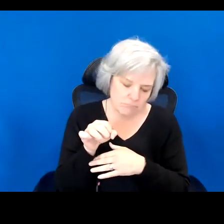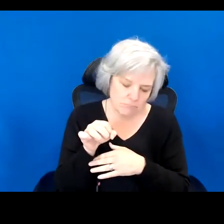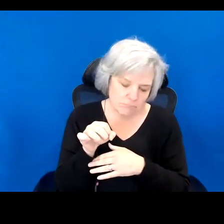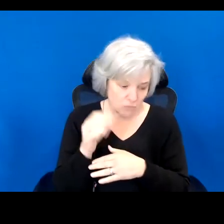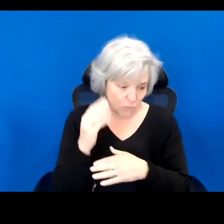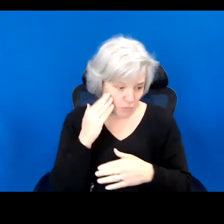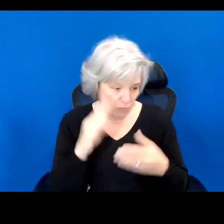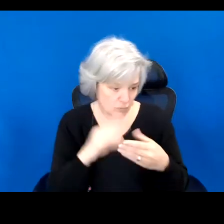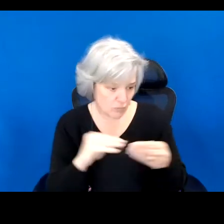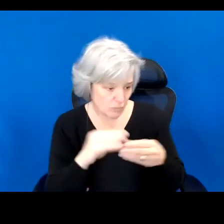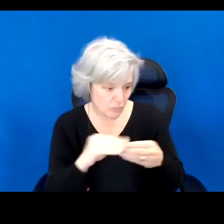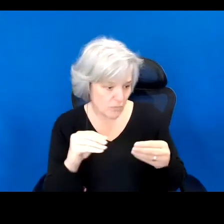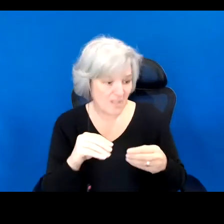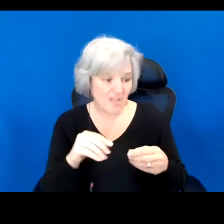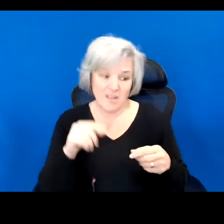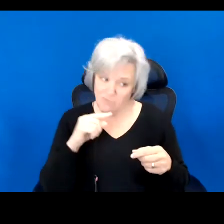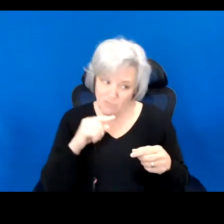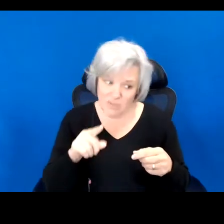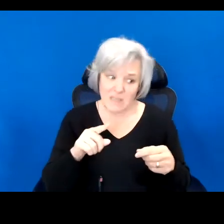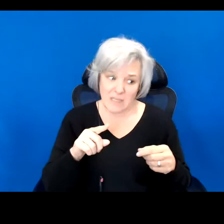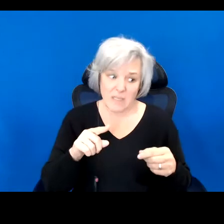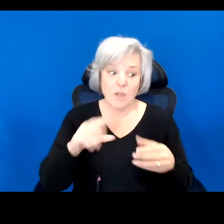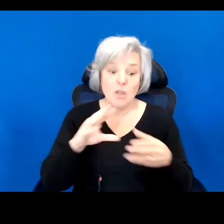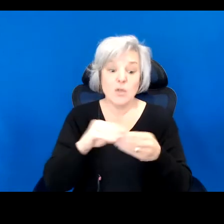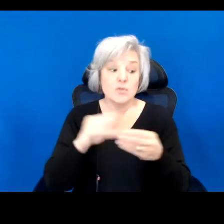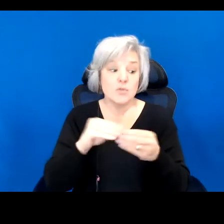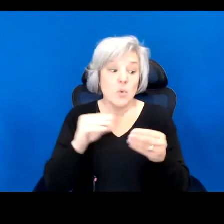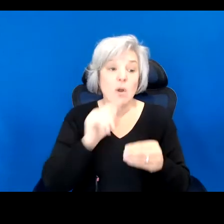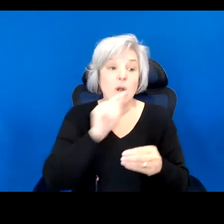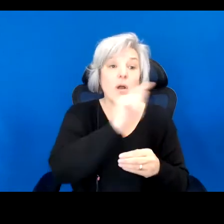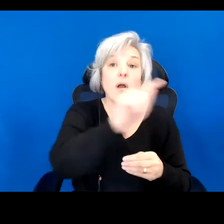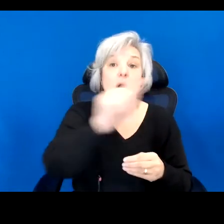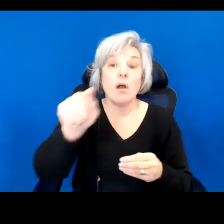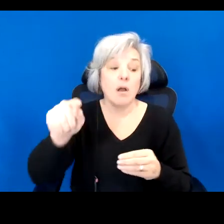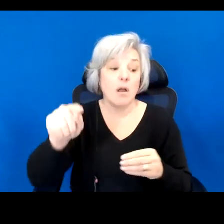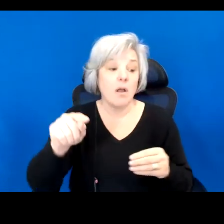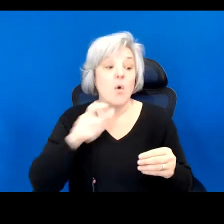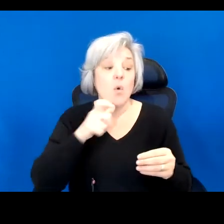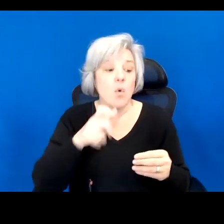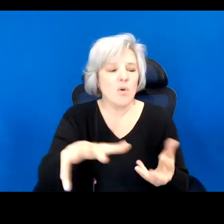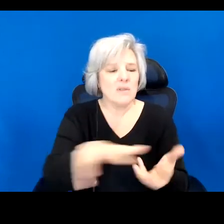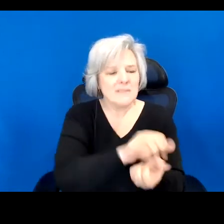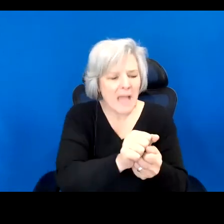These stories need to be told from the perspectives of those who have been most damaged by history.